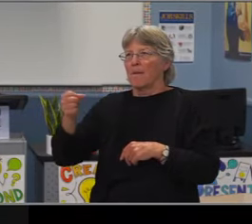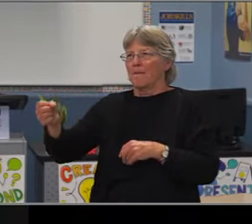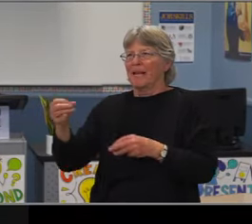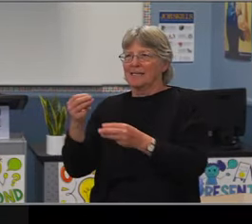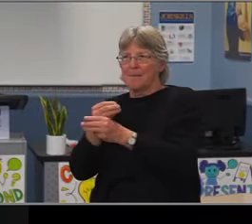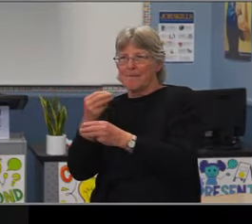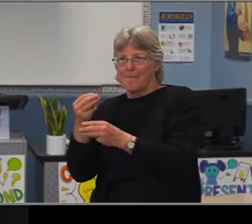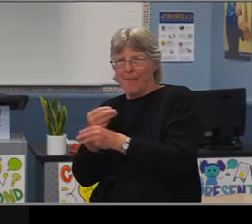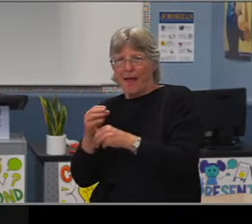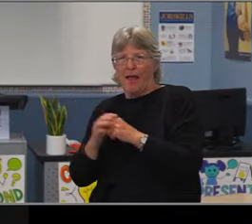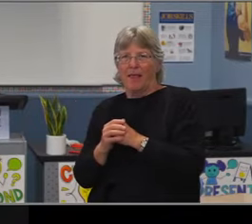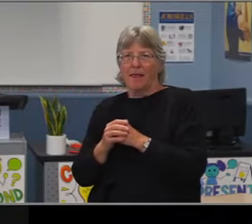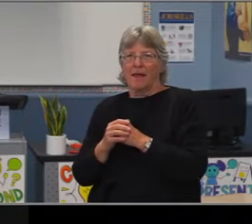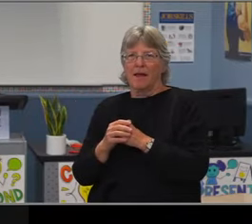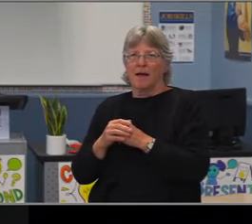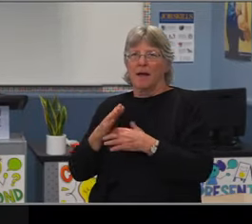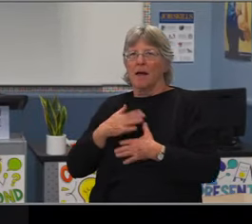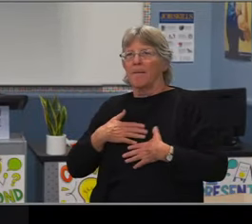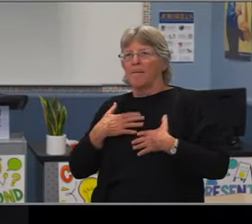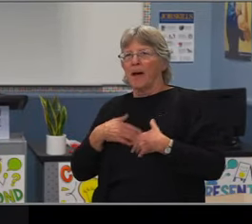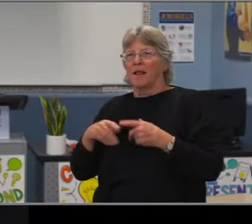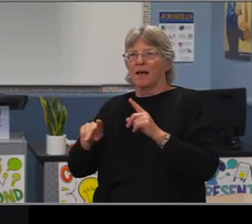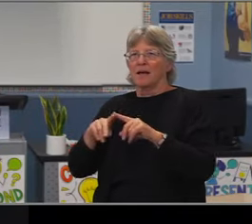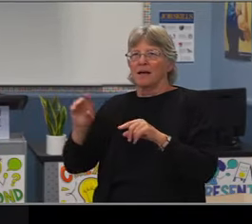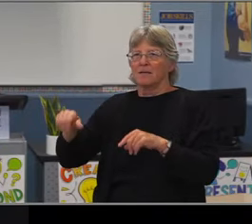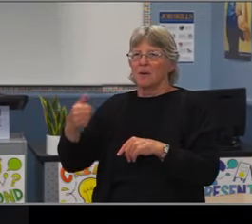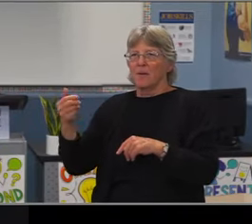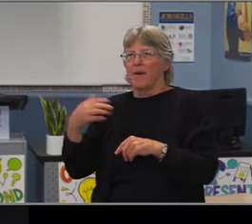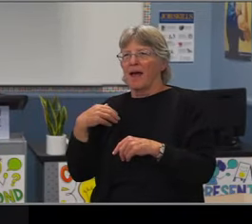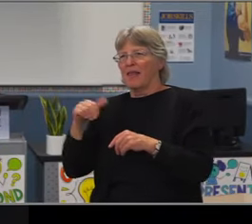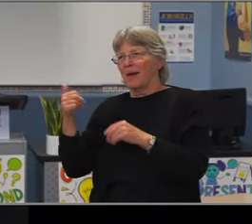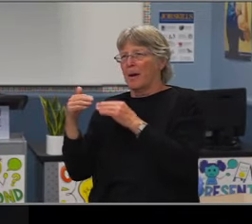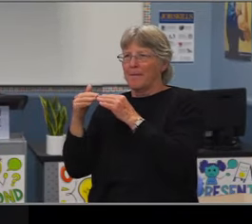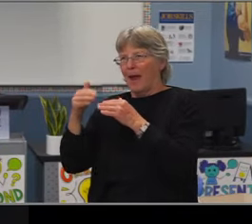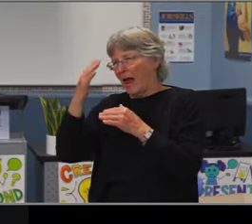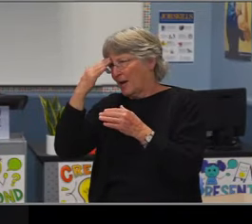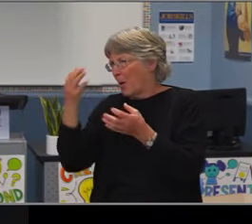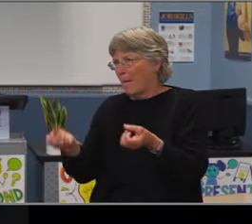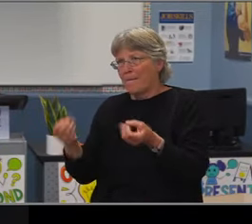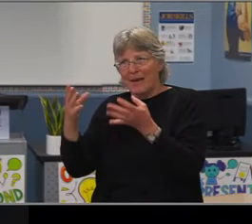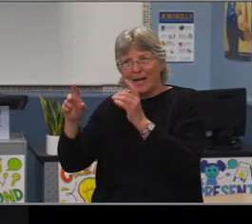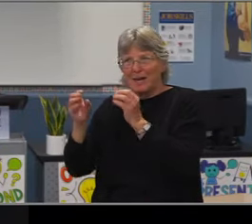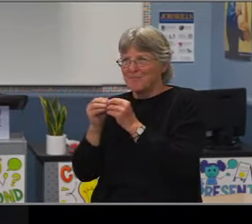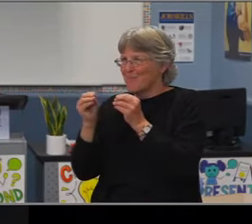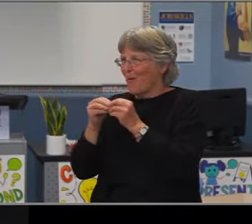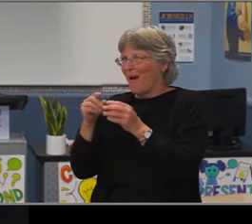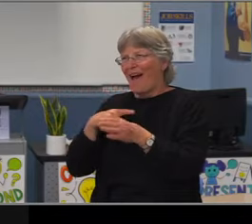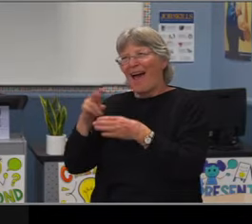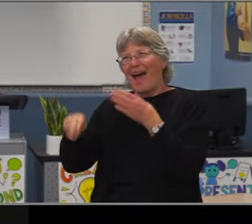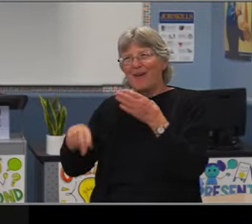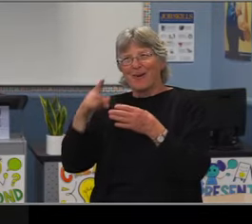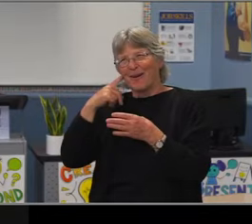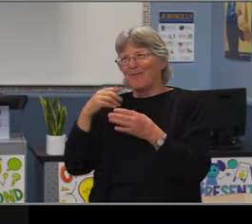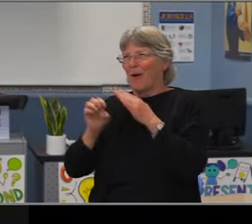subsets of our LatinX groups who have satisfactory attendance in our schools. And I would actually even encourage and something I'm gonna help sites with is